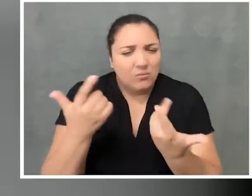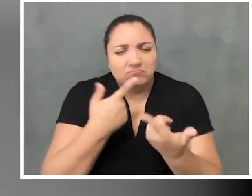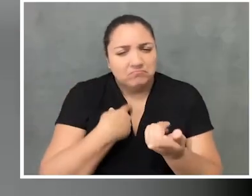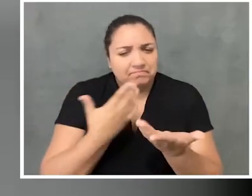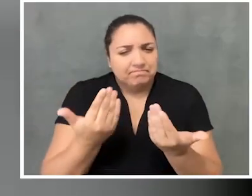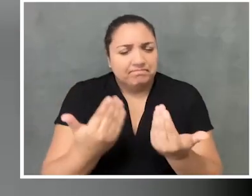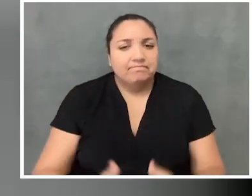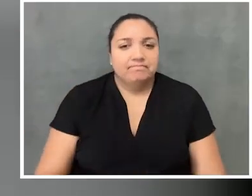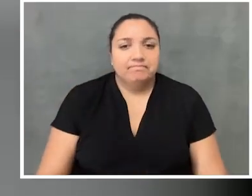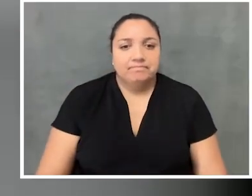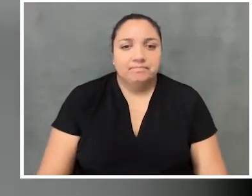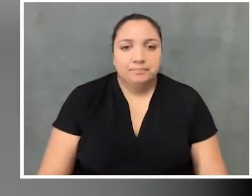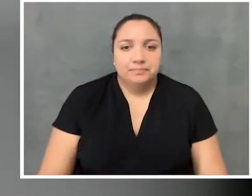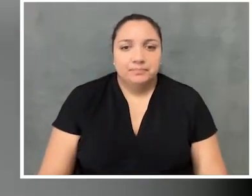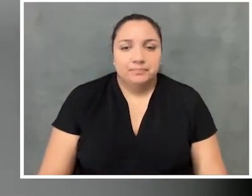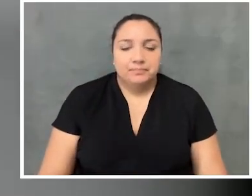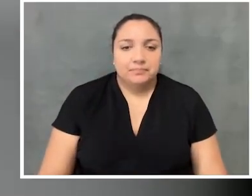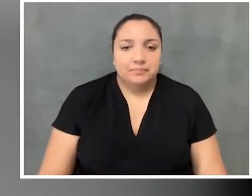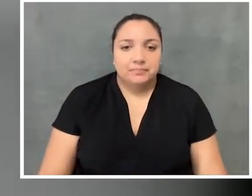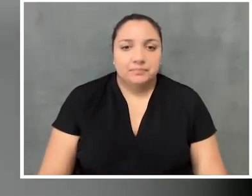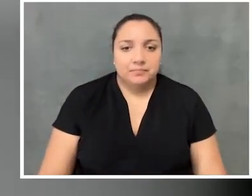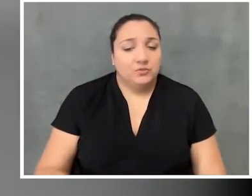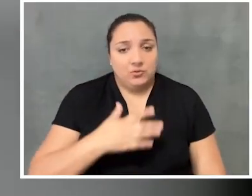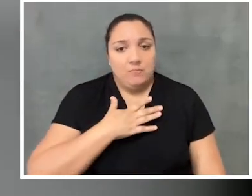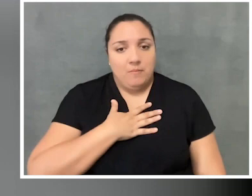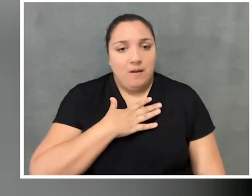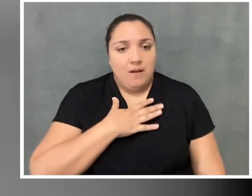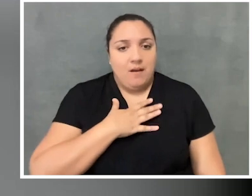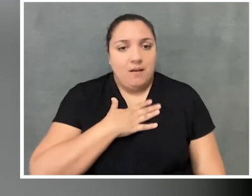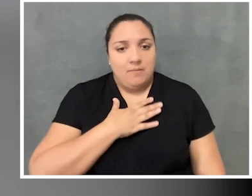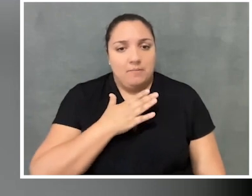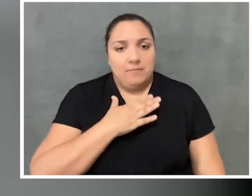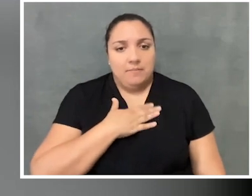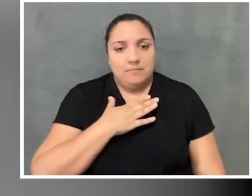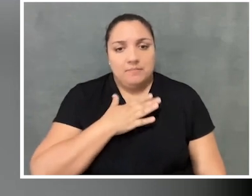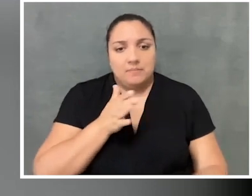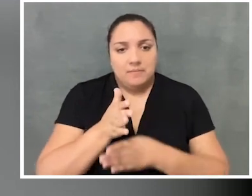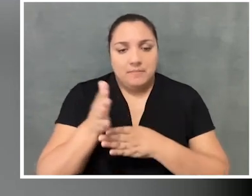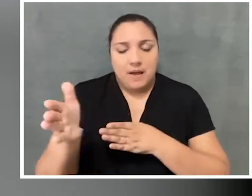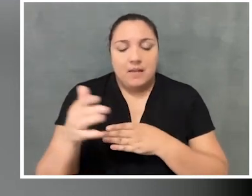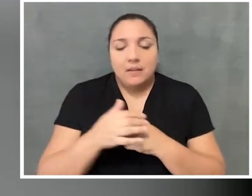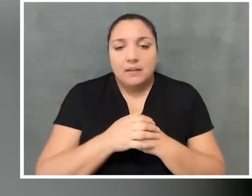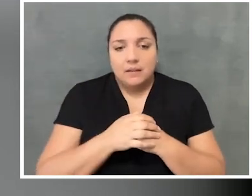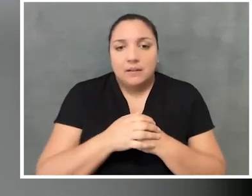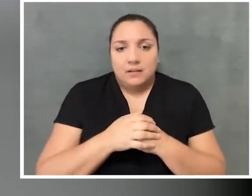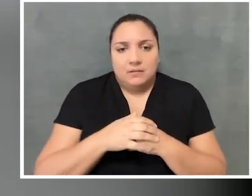Yeah, so starting with sort of my own path, I, you know, from a very young age was always